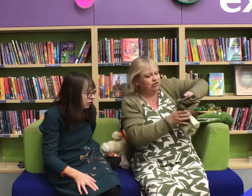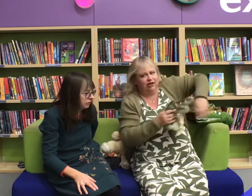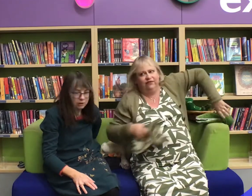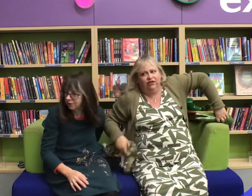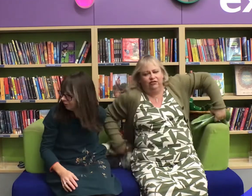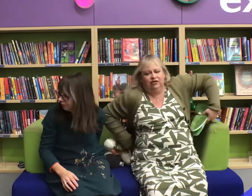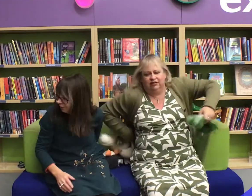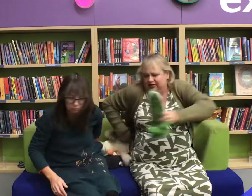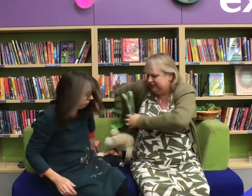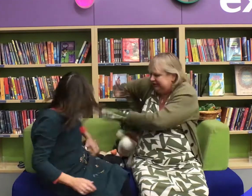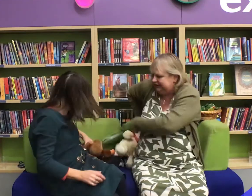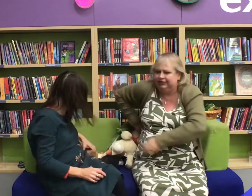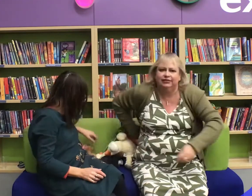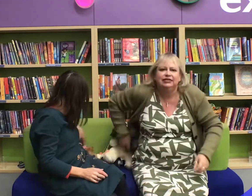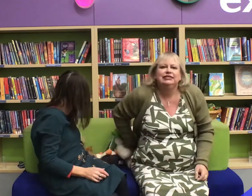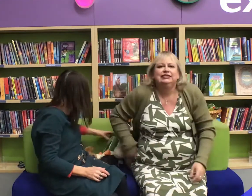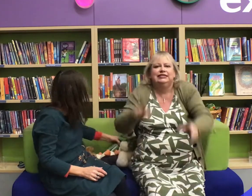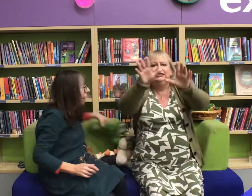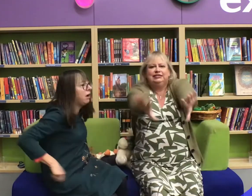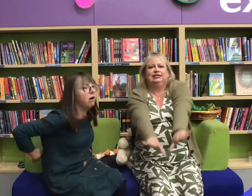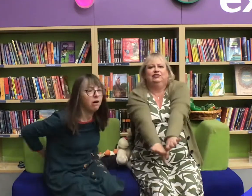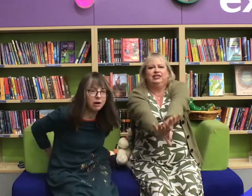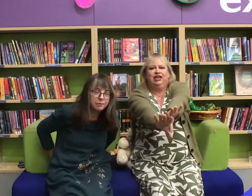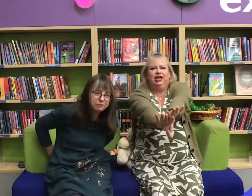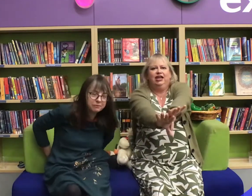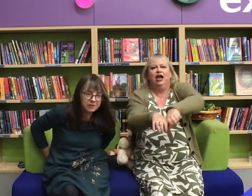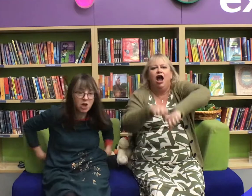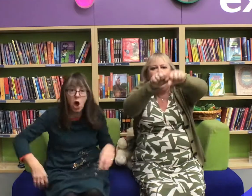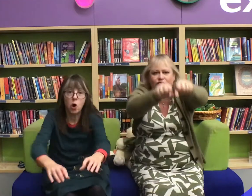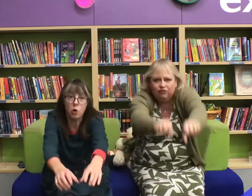Watch out for the crocodile, yes ready?